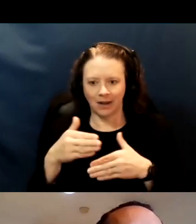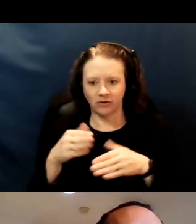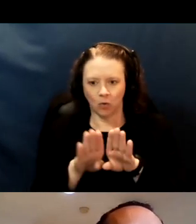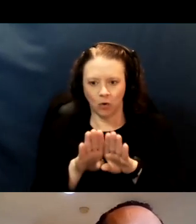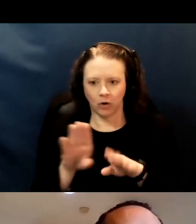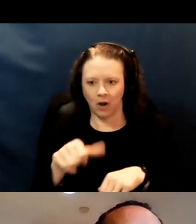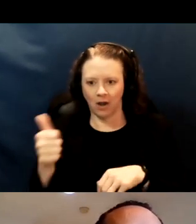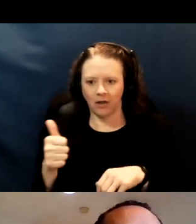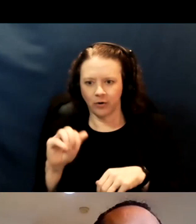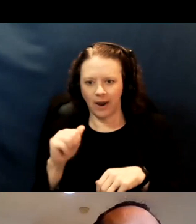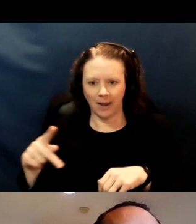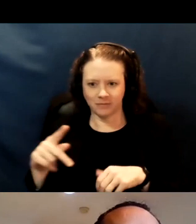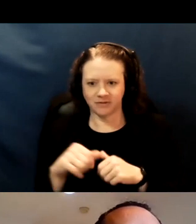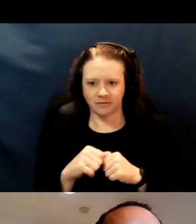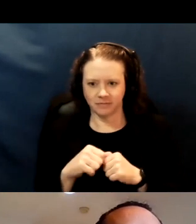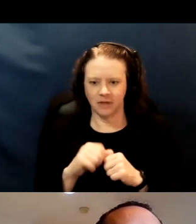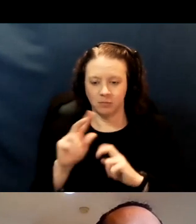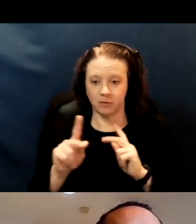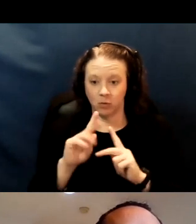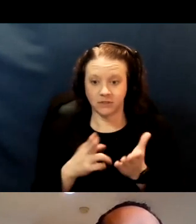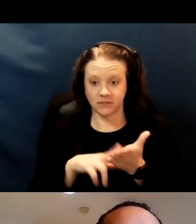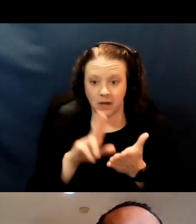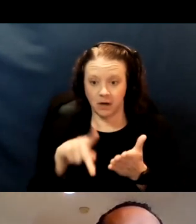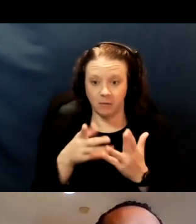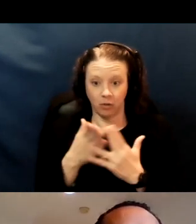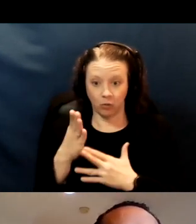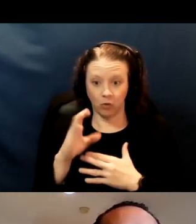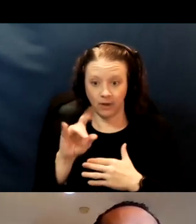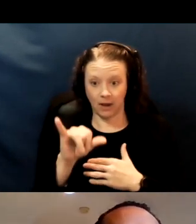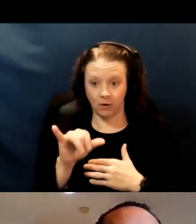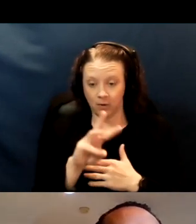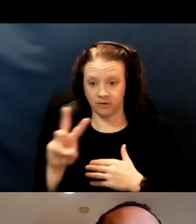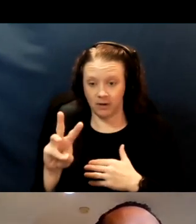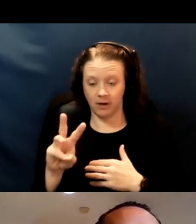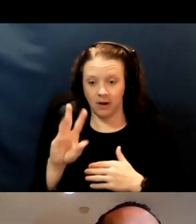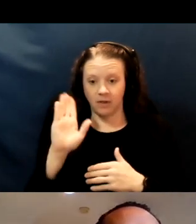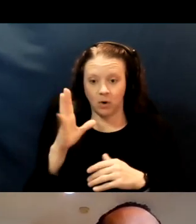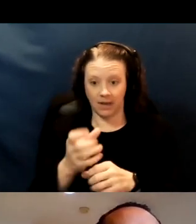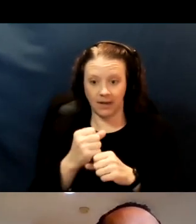People would sign up through the county website, they would receive an email to schedule an appointment,